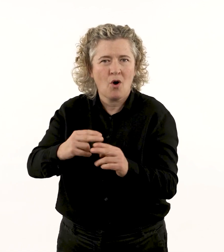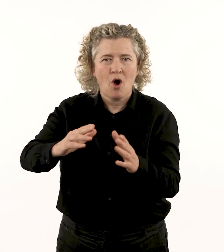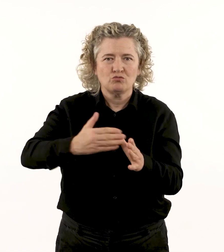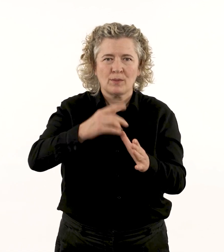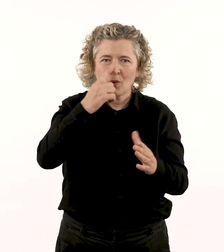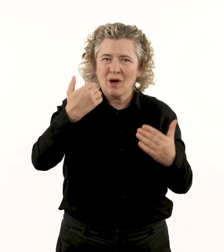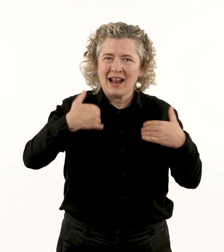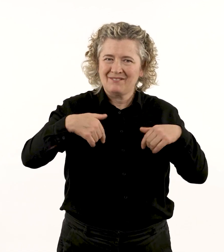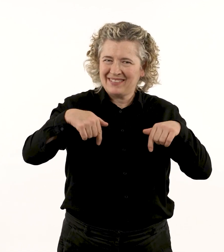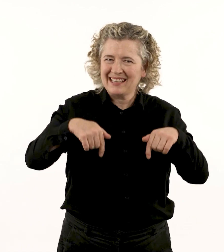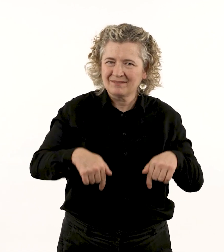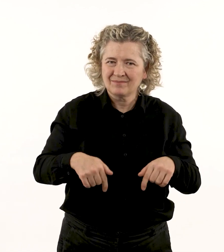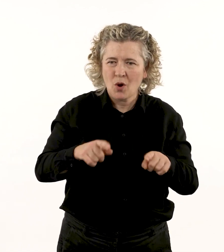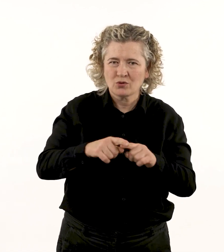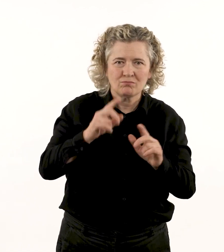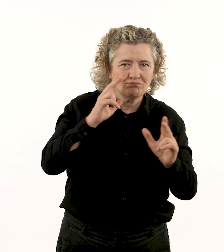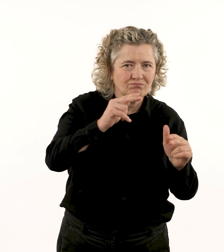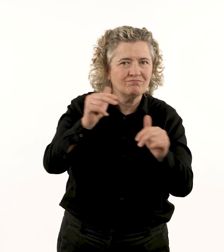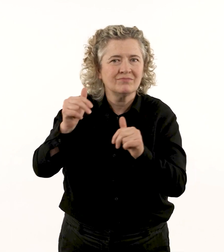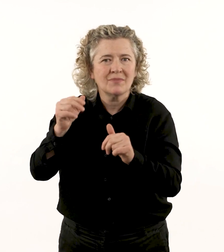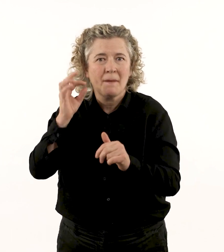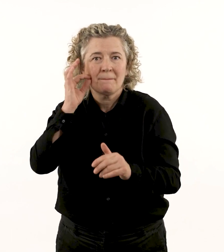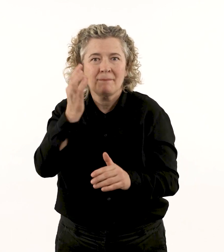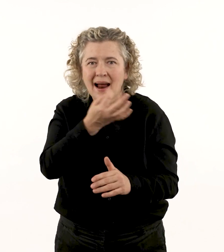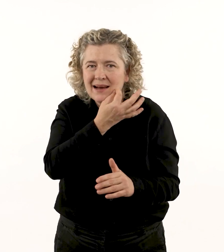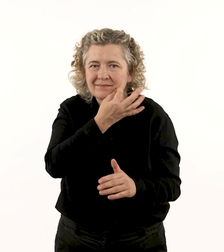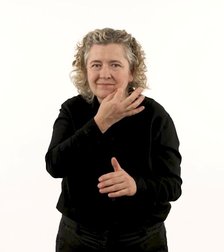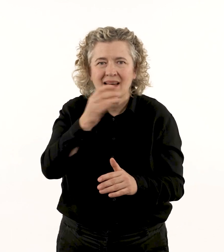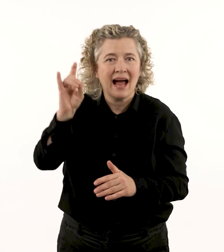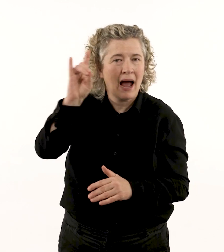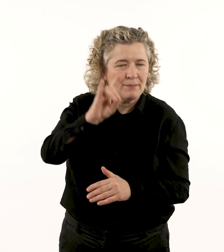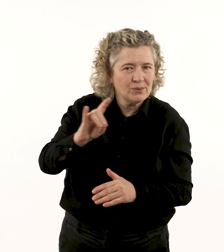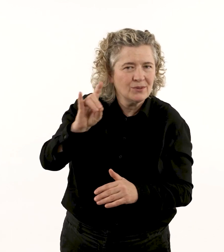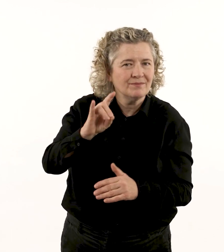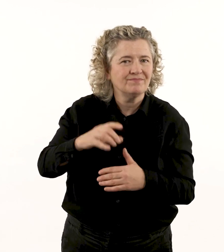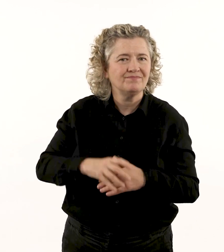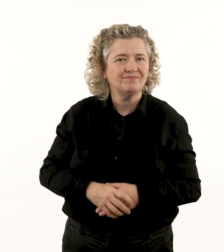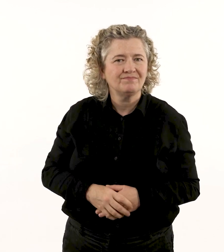both the original occupants and the plants and animals.’